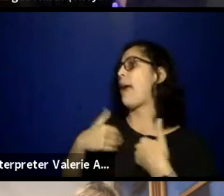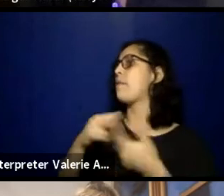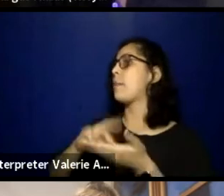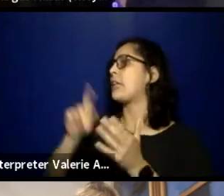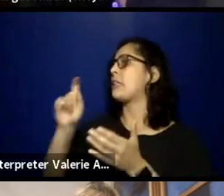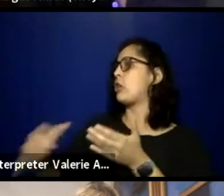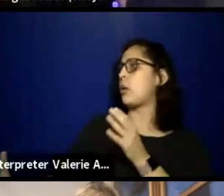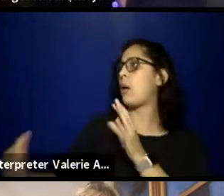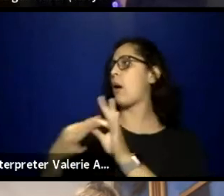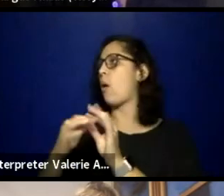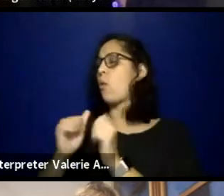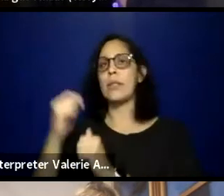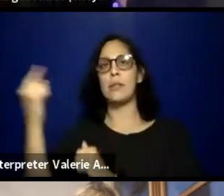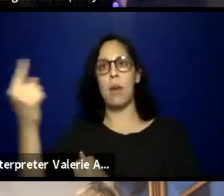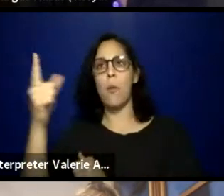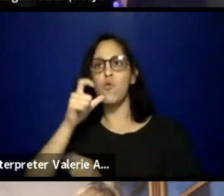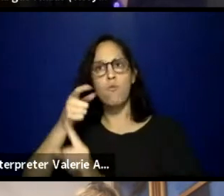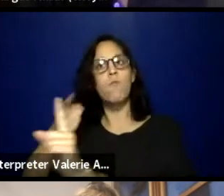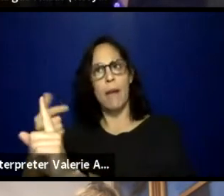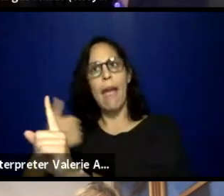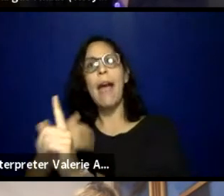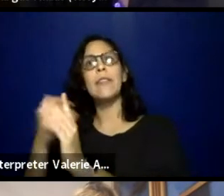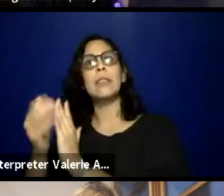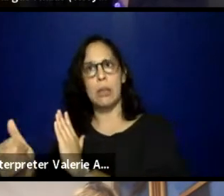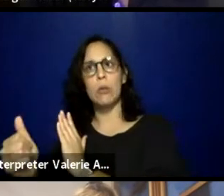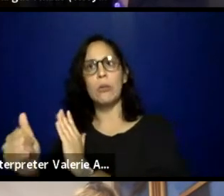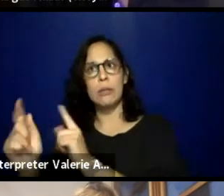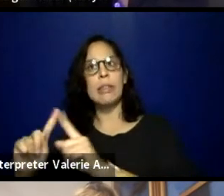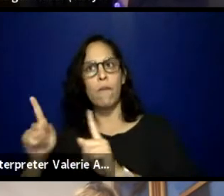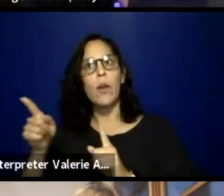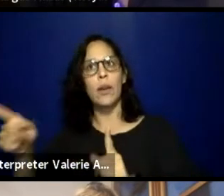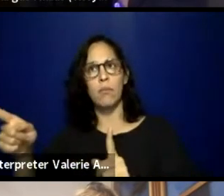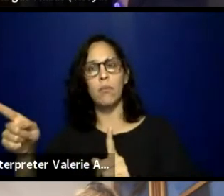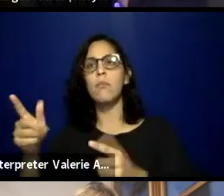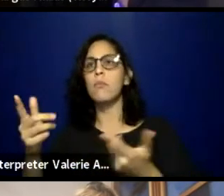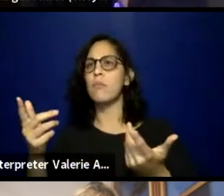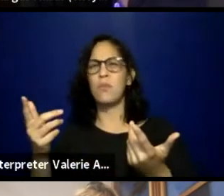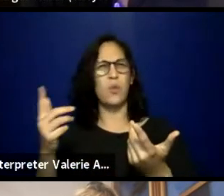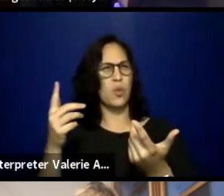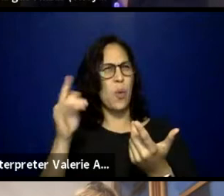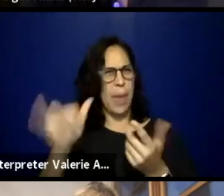So my question is, when did you realize that you could not do it by yourself?